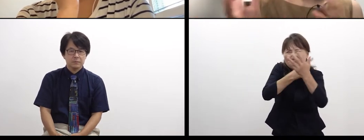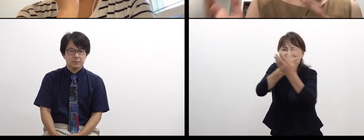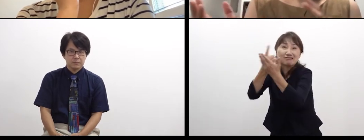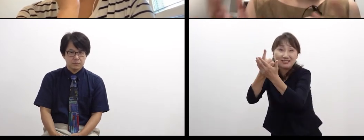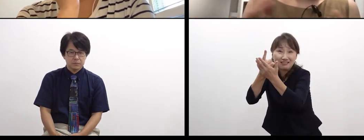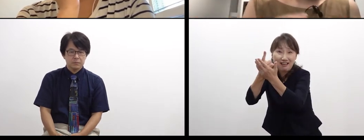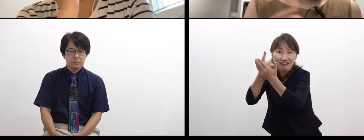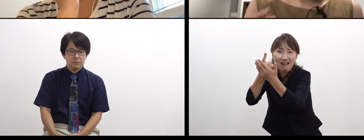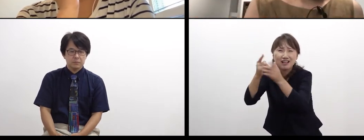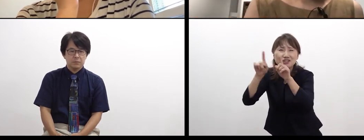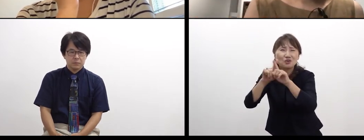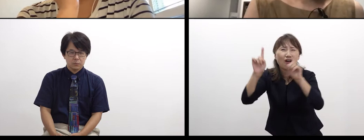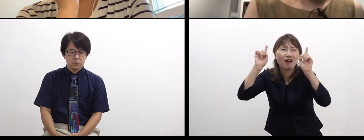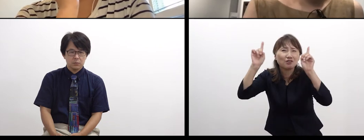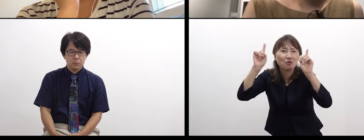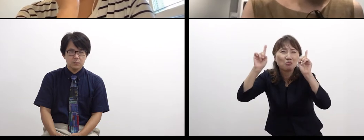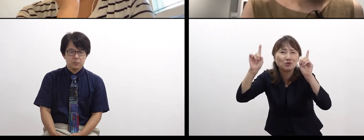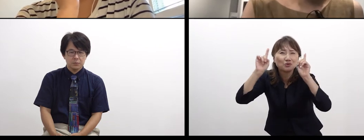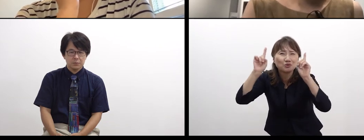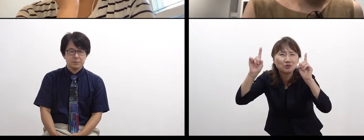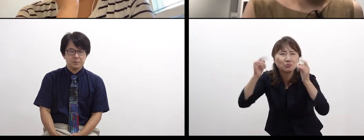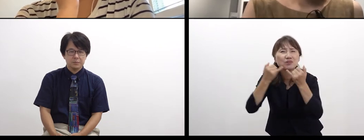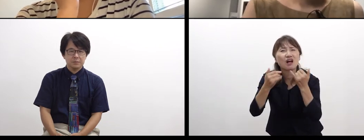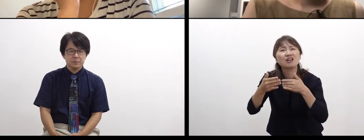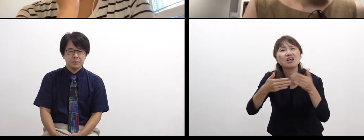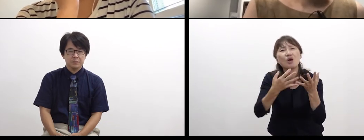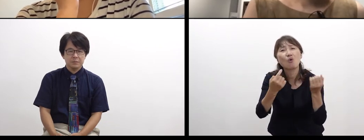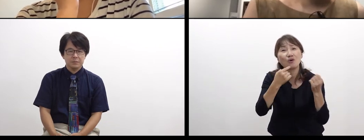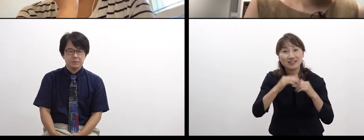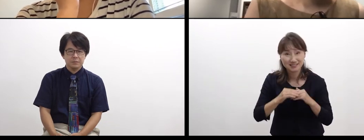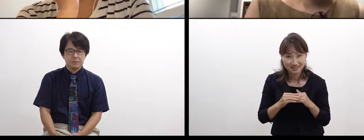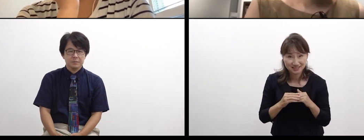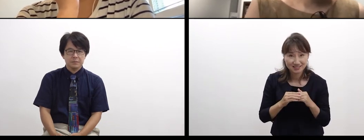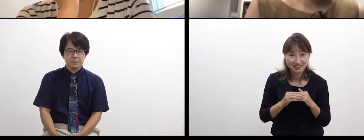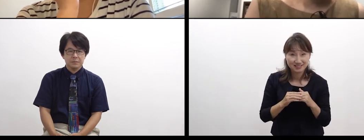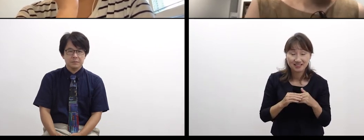and play there together. When we watched the film of spiderman,